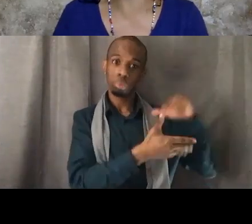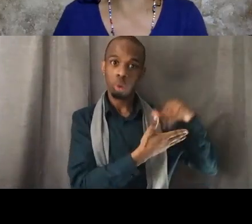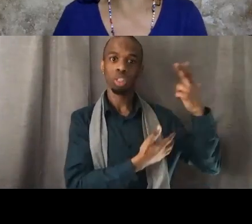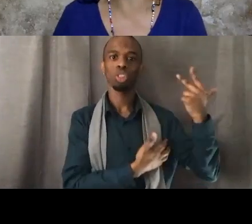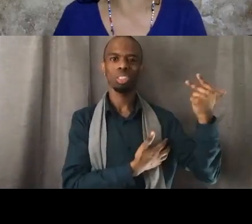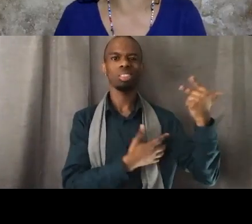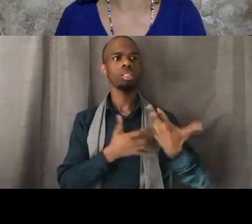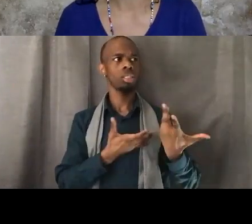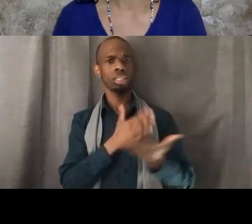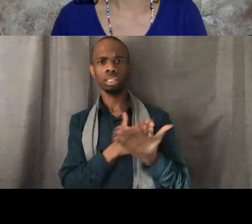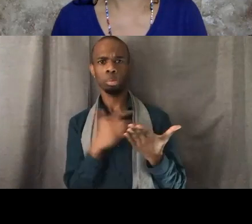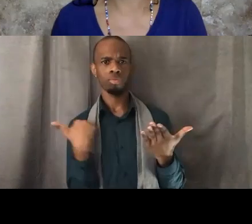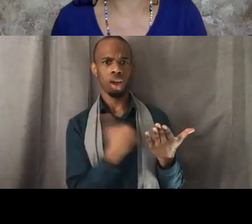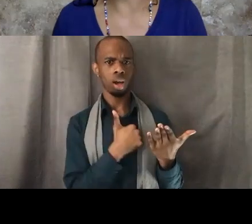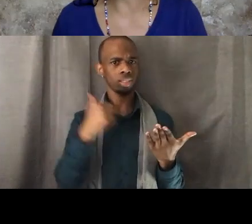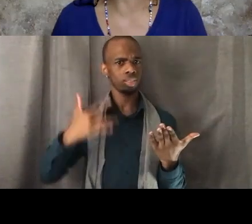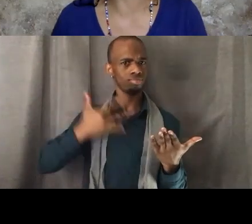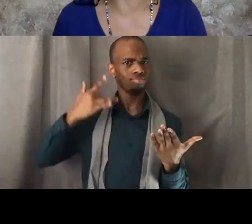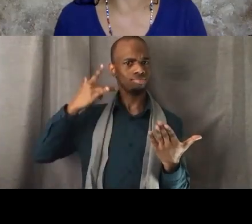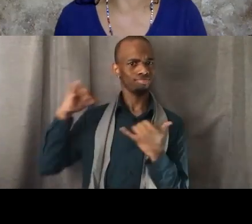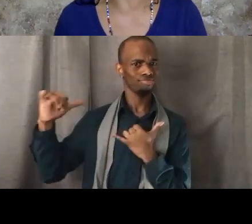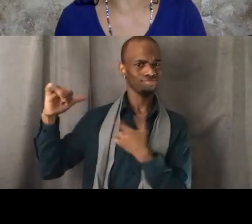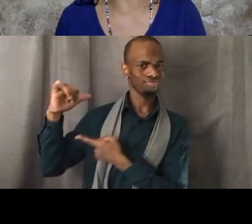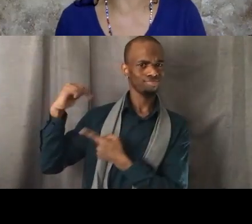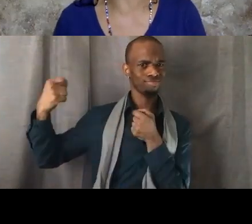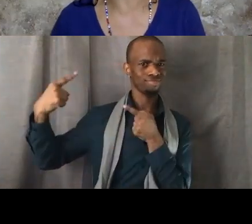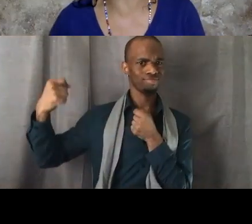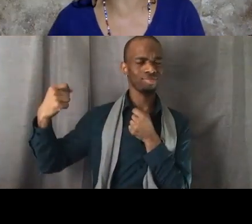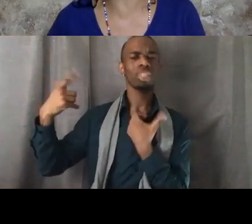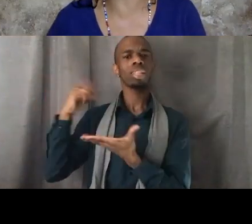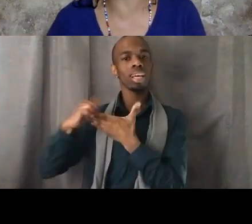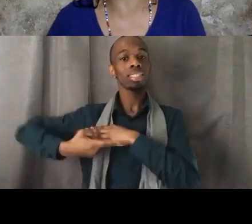conclusion that that was the date when George Zimmerman